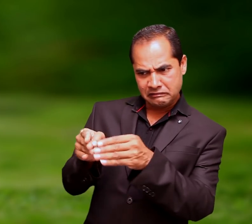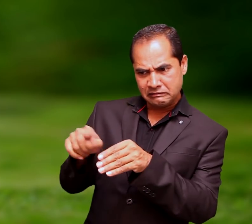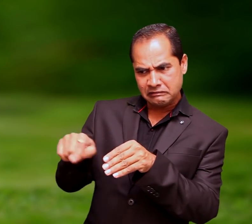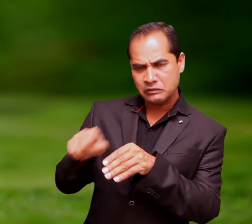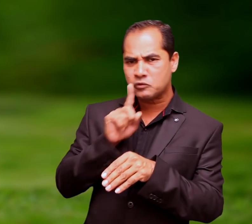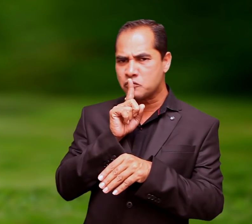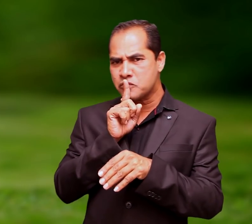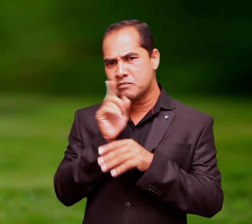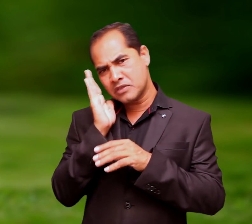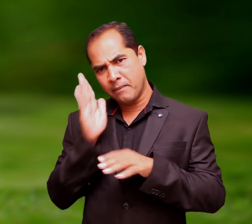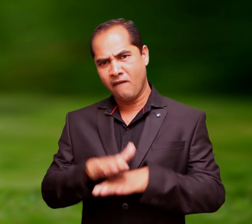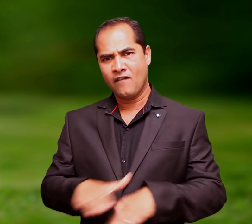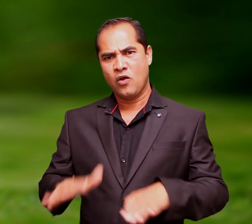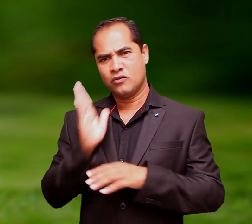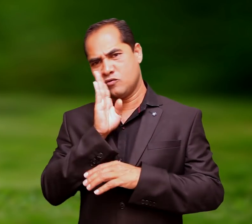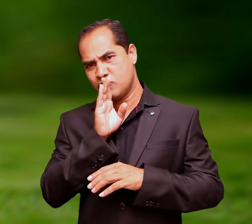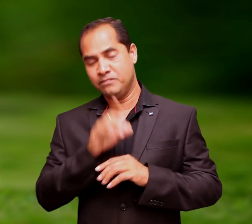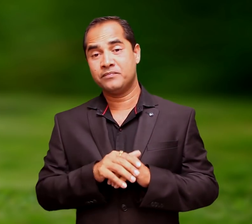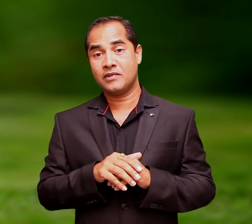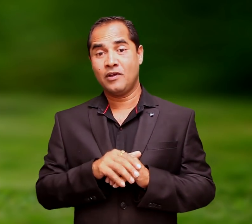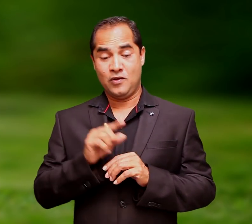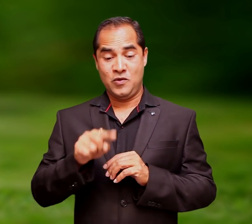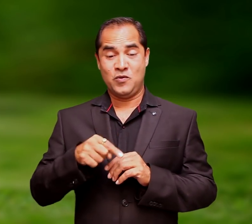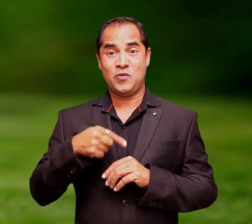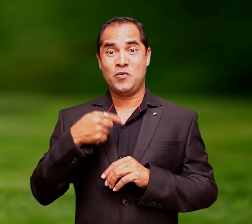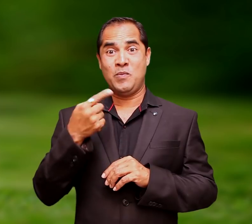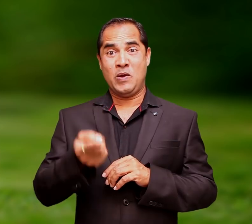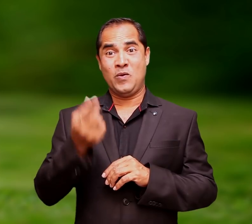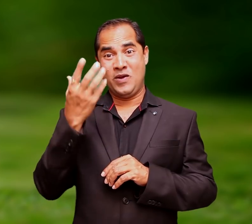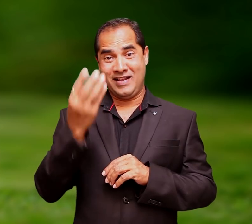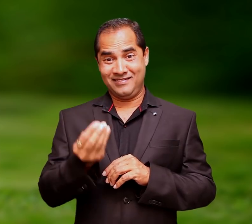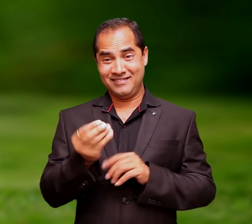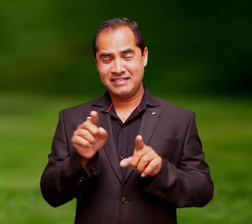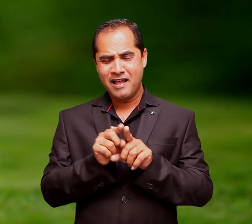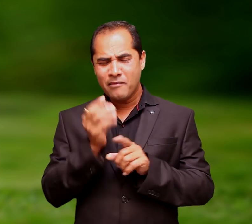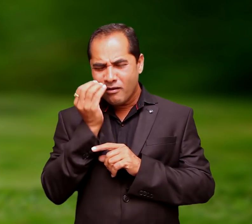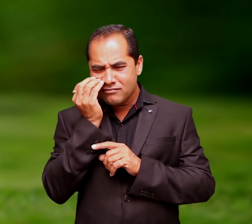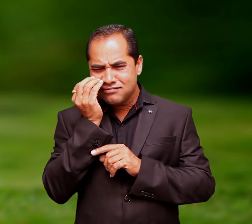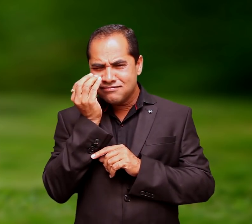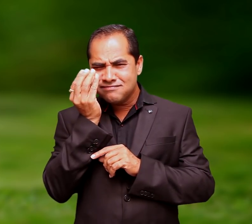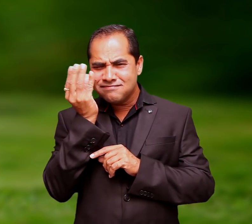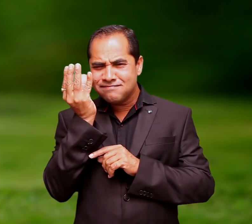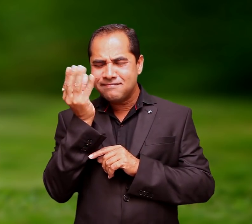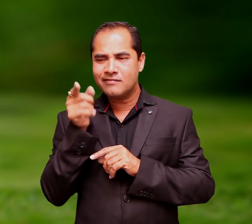floor, as far away from my bed as possible. The second night, Mijbil